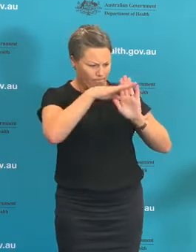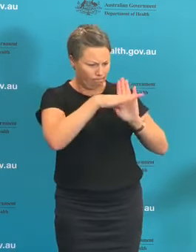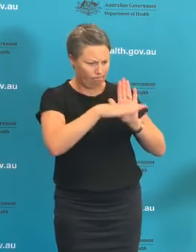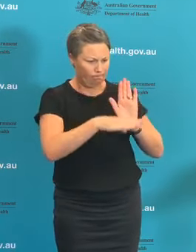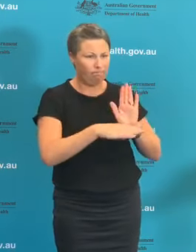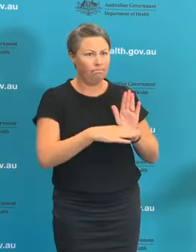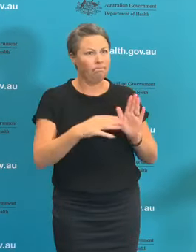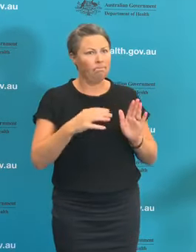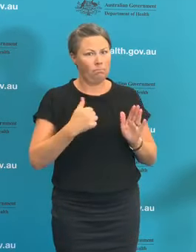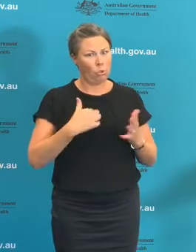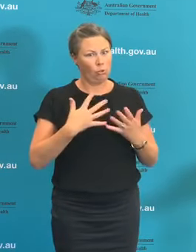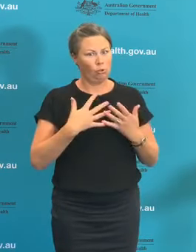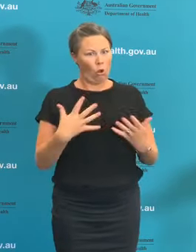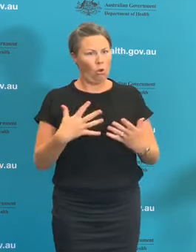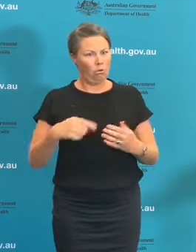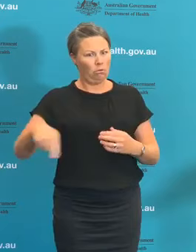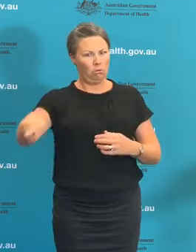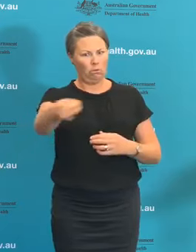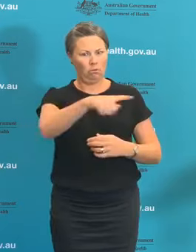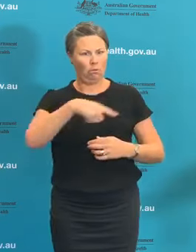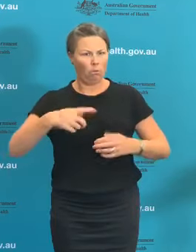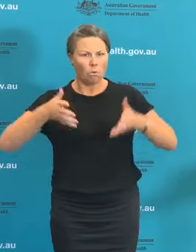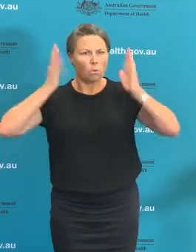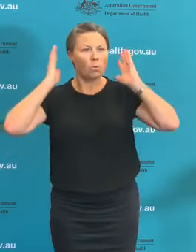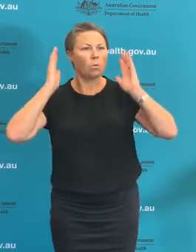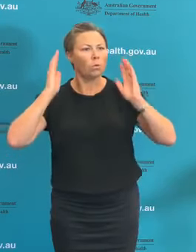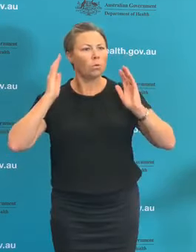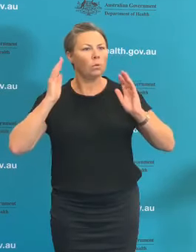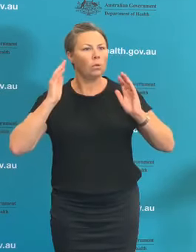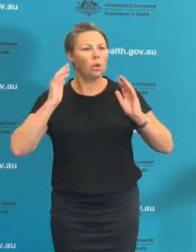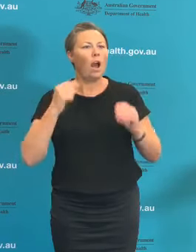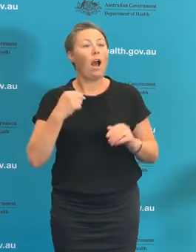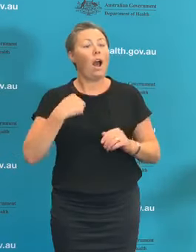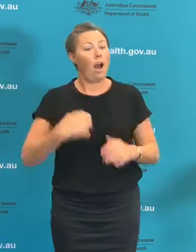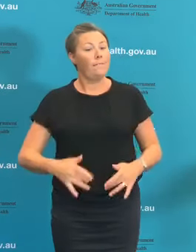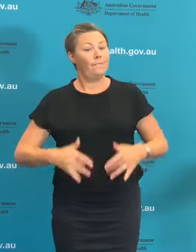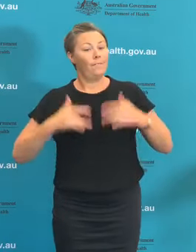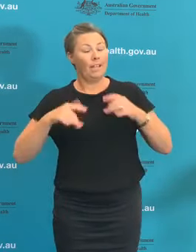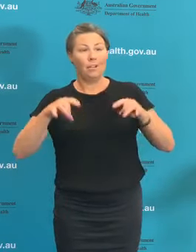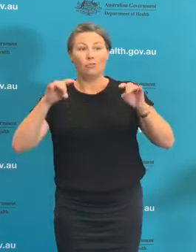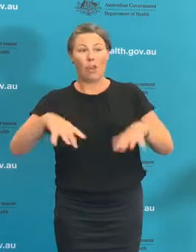change in a short period of time, I think they will also see the value of having this app as well.